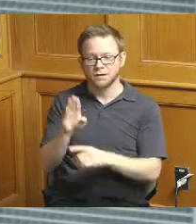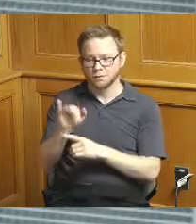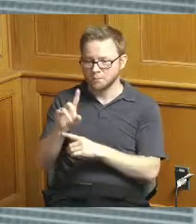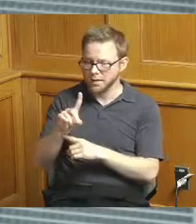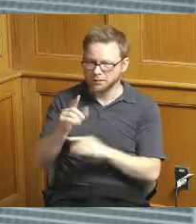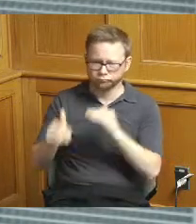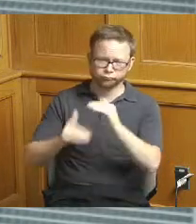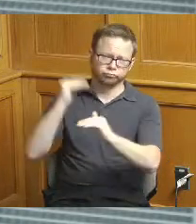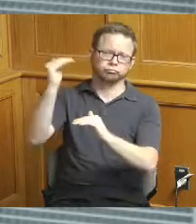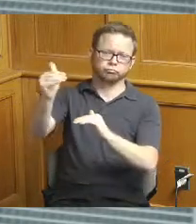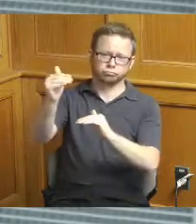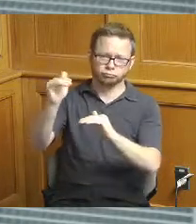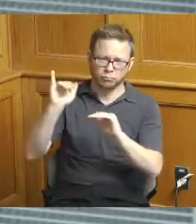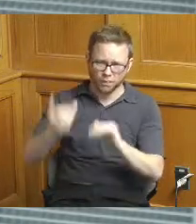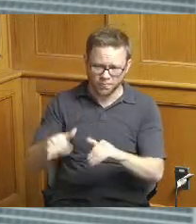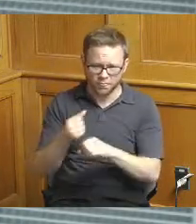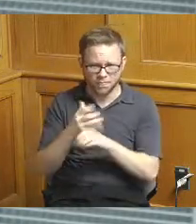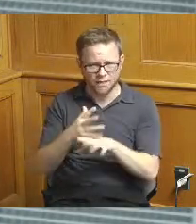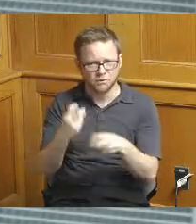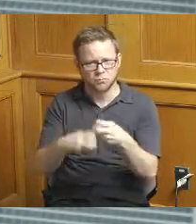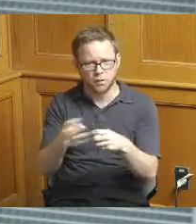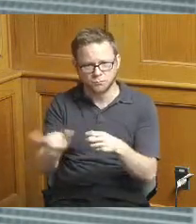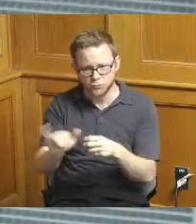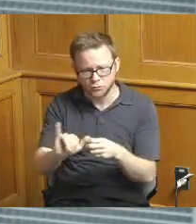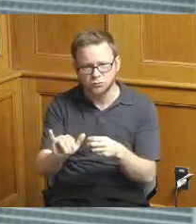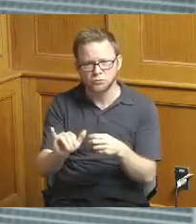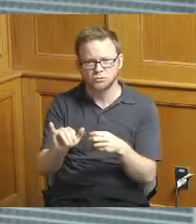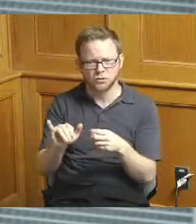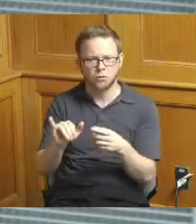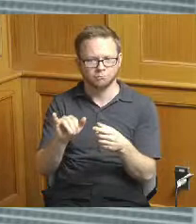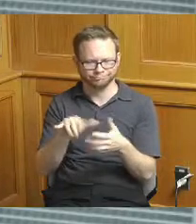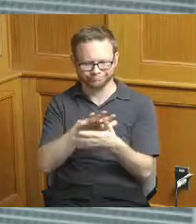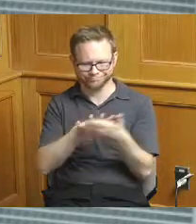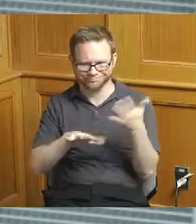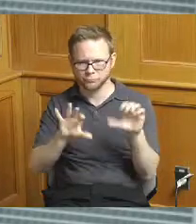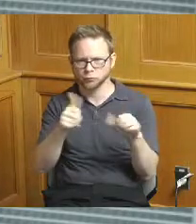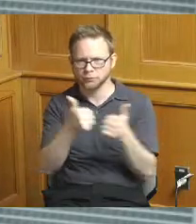and delays a little bit so all of those are kind of being addressed through the project delivery